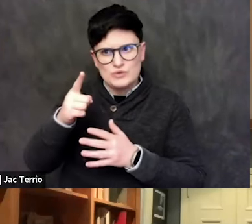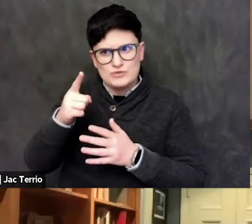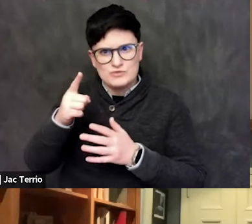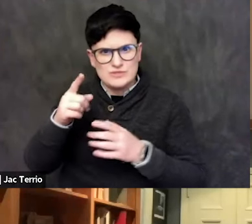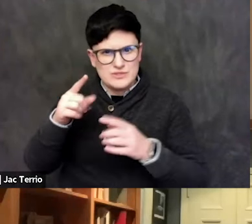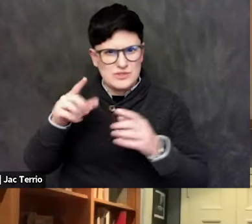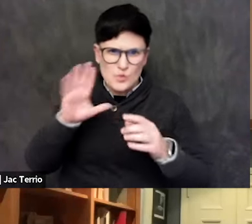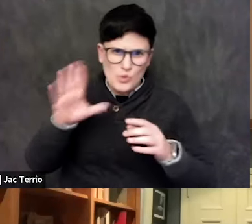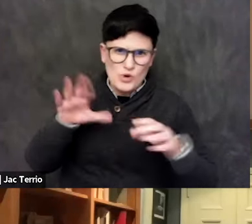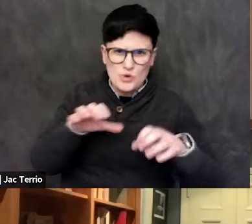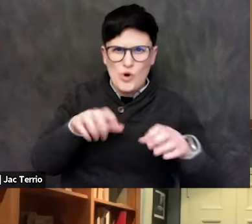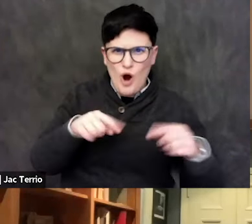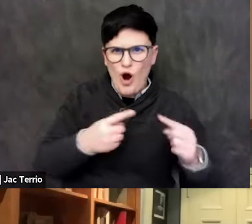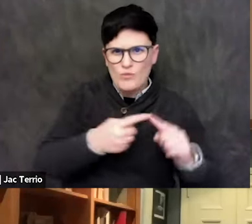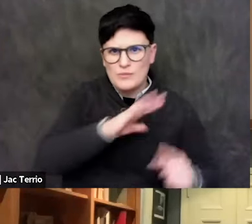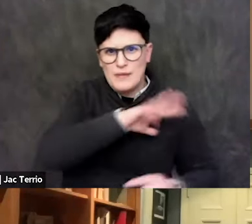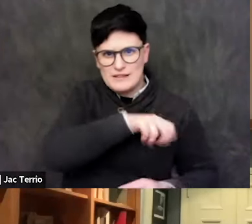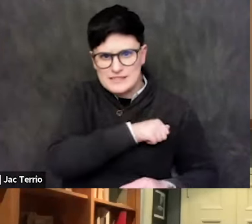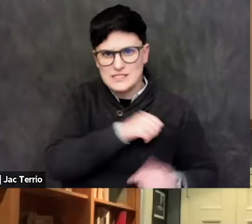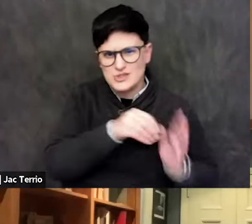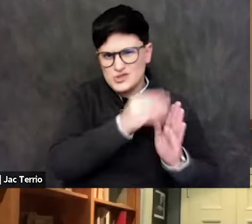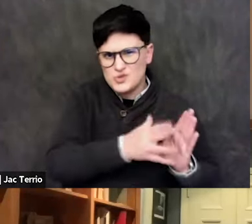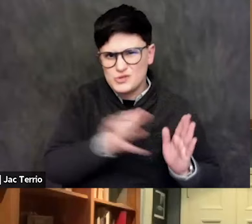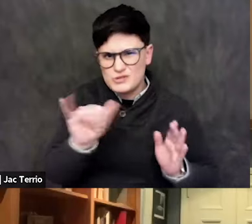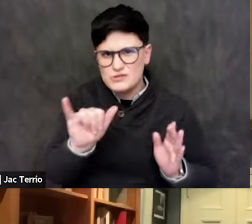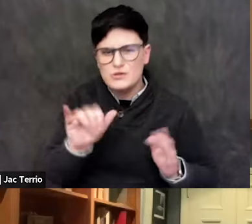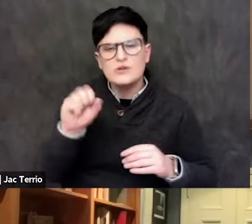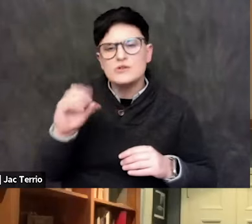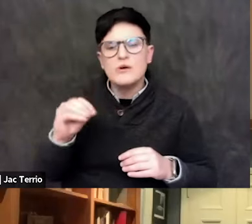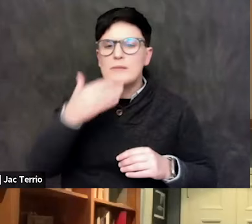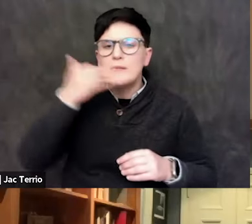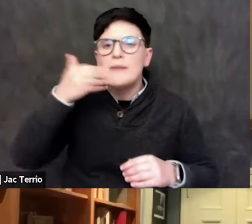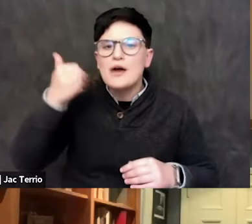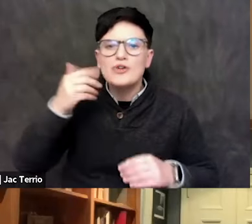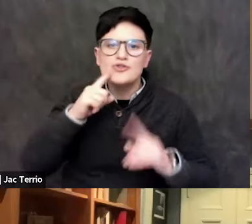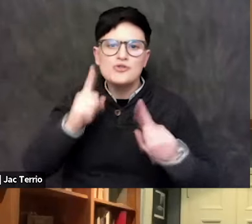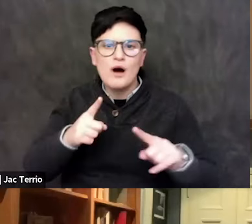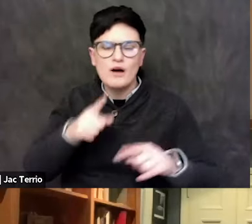So the better response is not just to think about, how am I gonna go flag that type of speech?